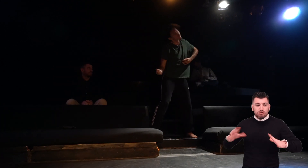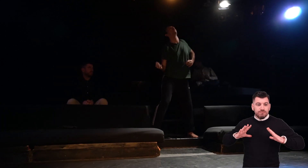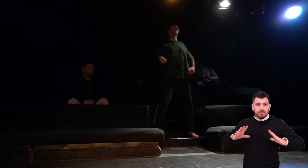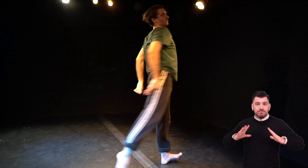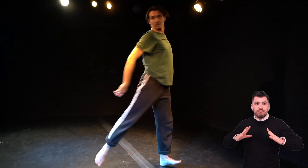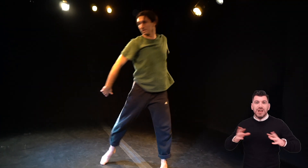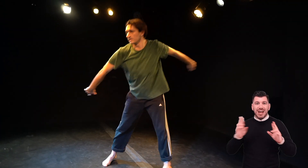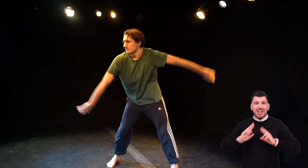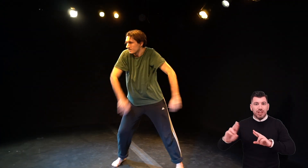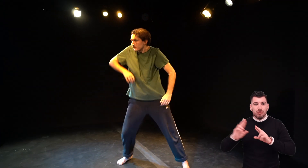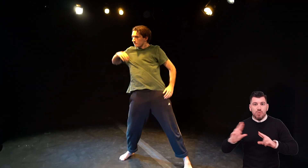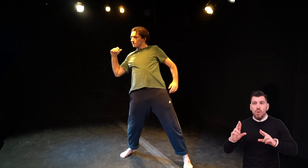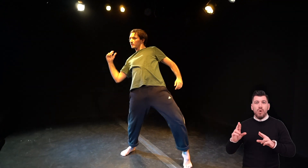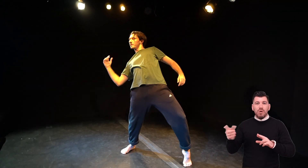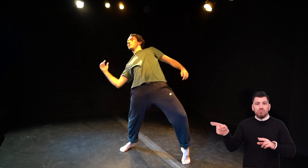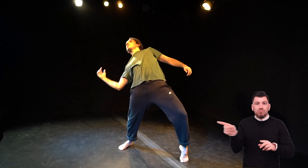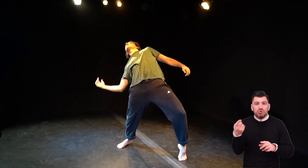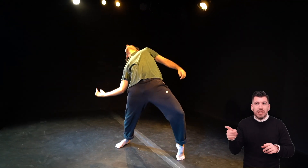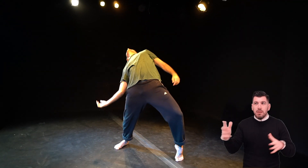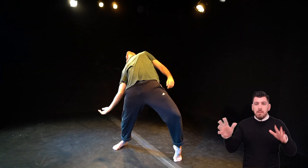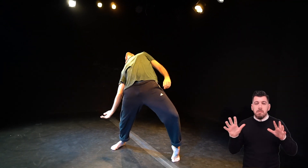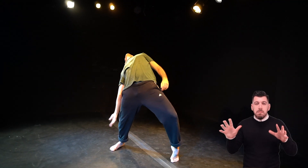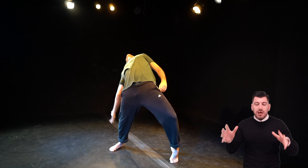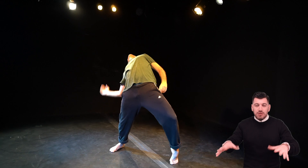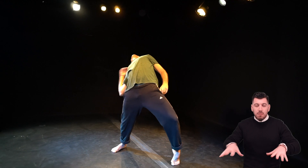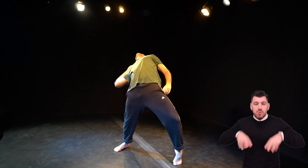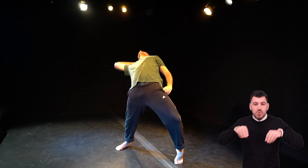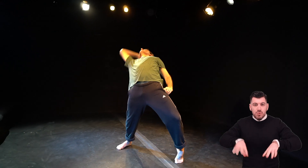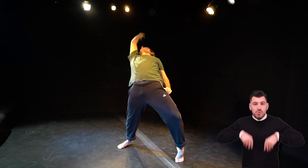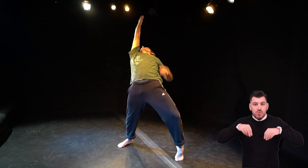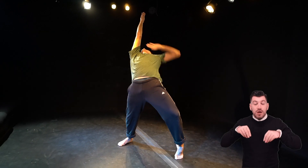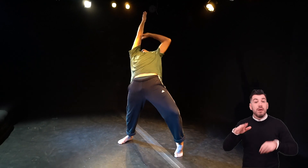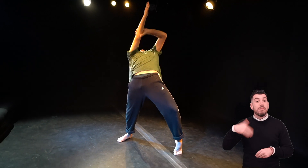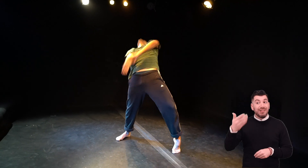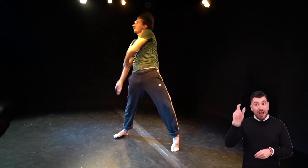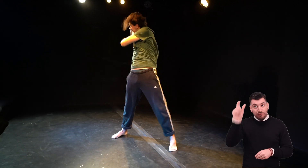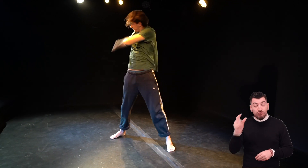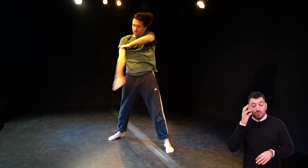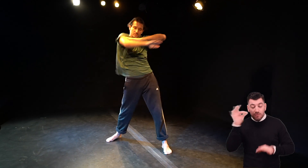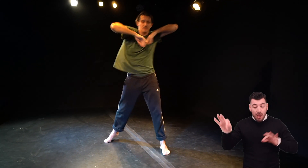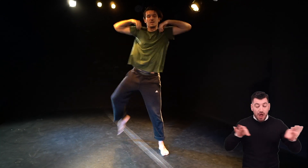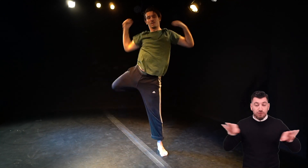the vibrations from the bass etc. Then, he improvised a bit on the piece